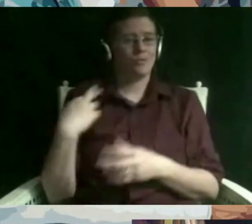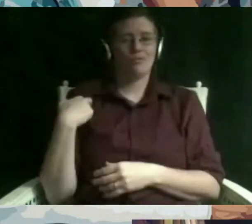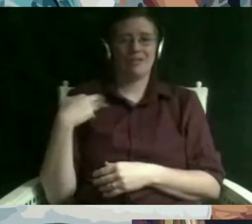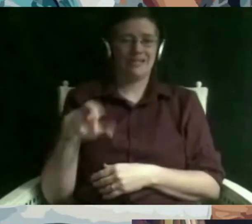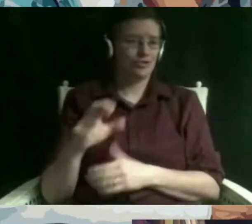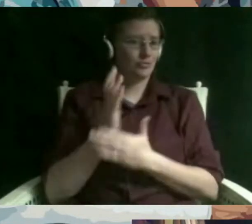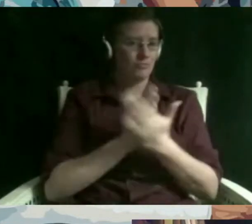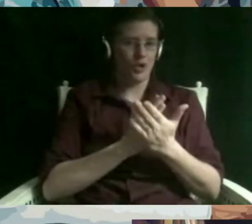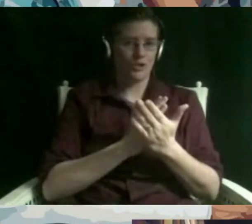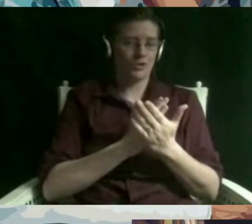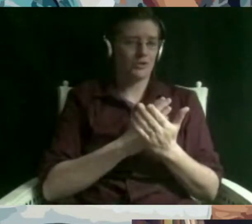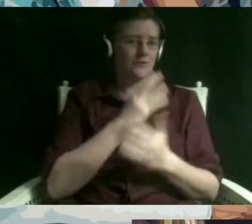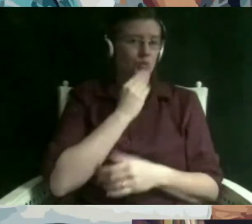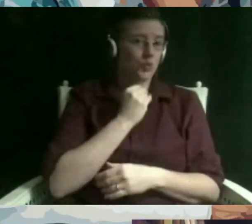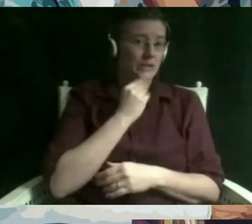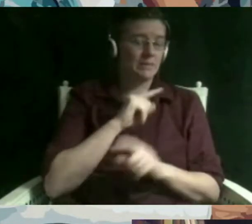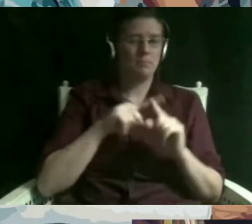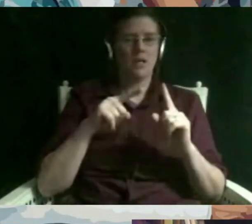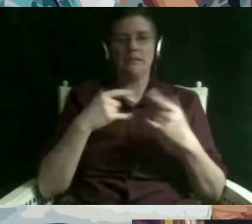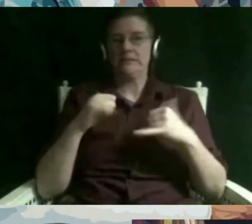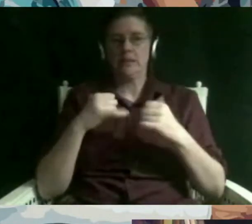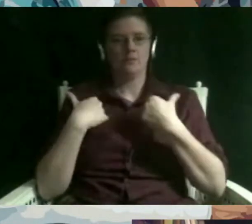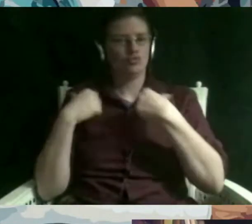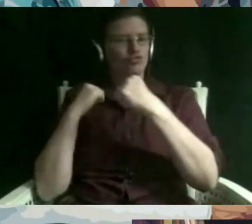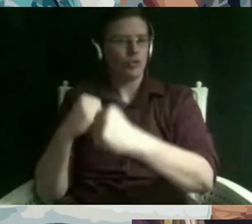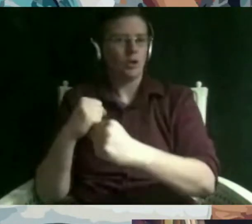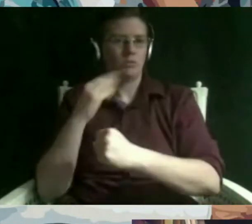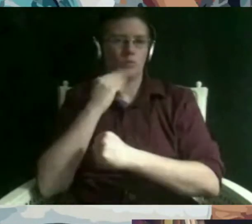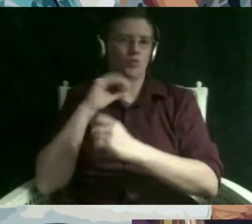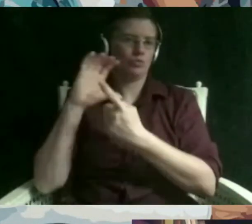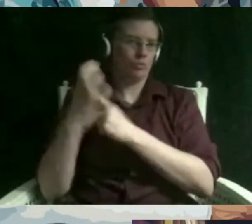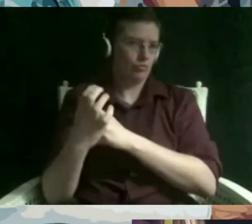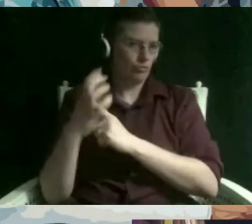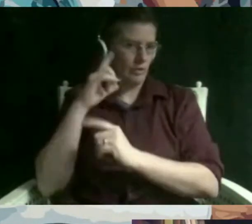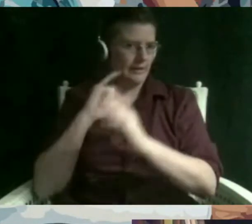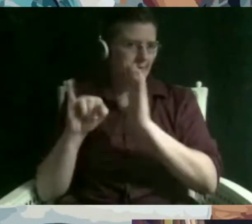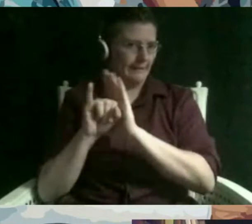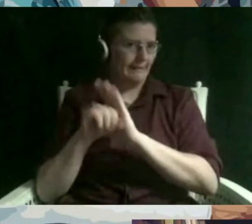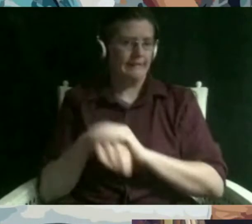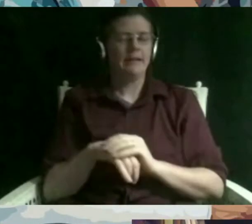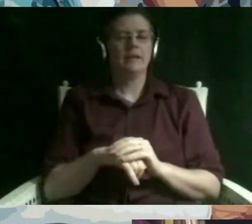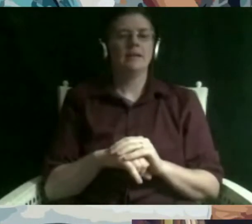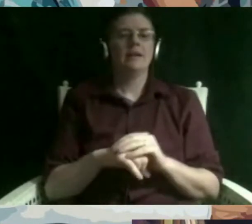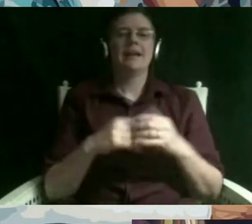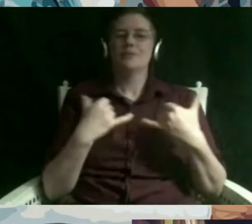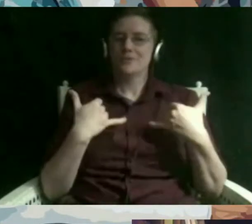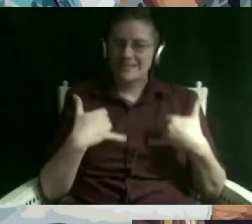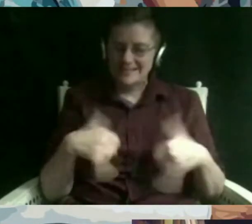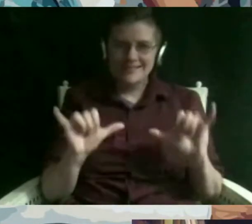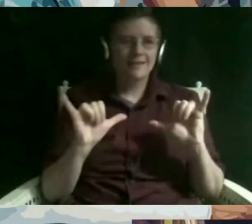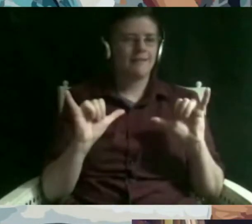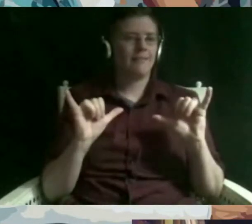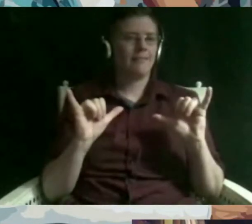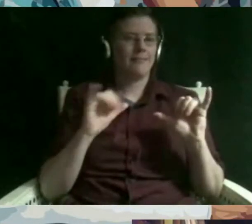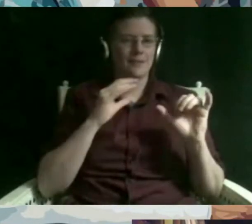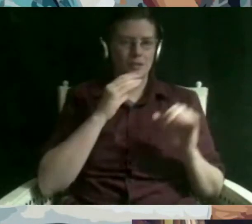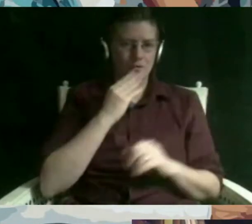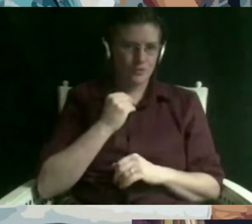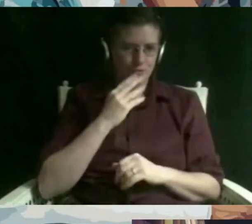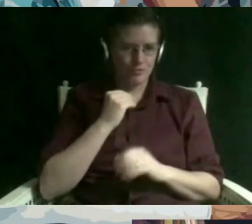still maintain a strong jewish cultural identity and they are still very much jews so there's not